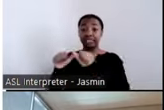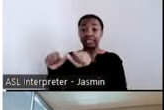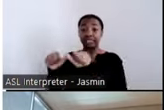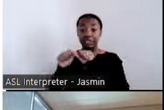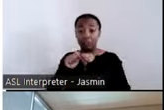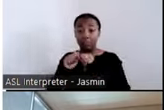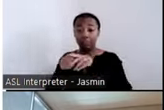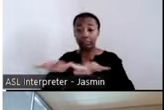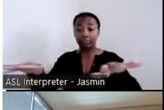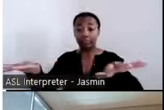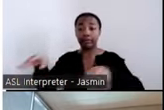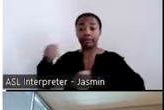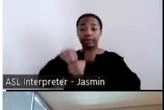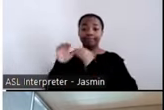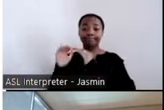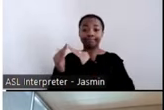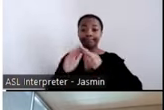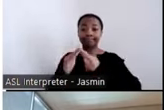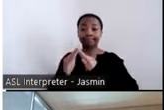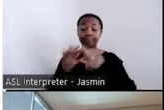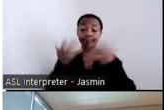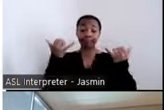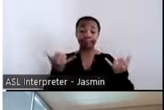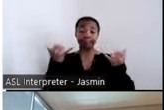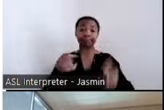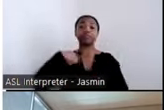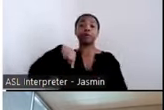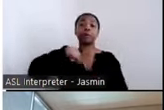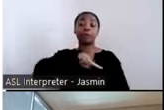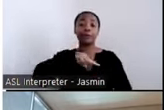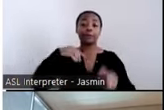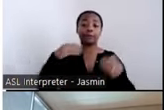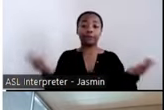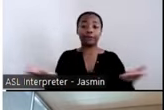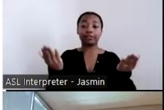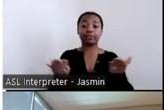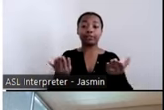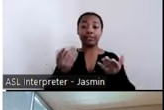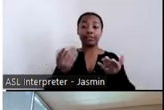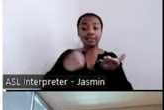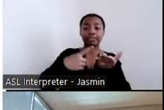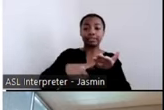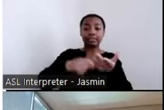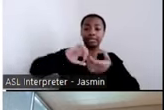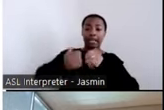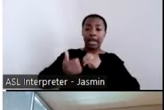talk about how to prevent that from happening. I believe I am turning it back to Erica.